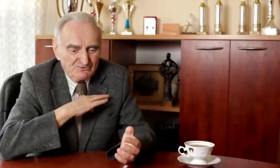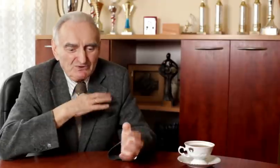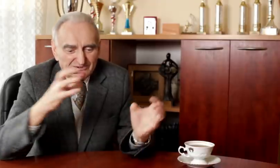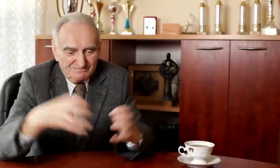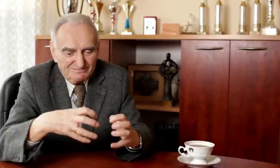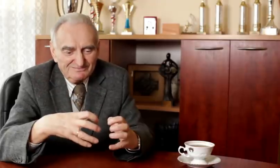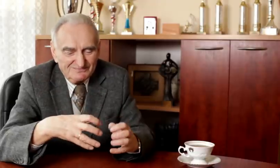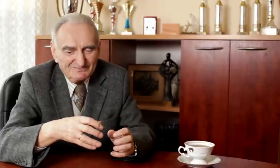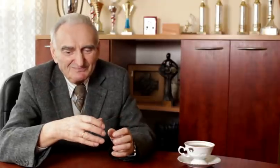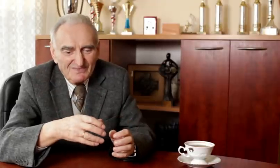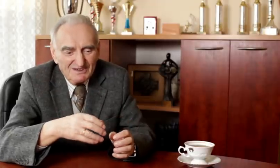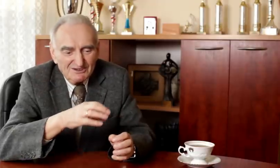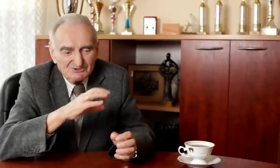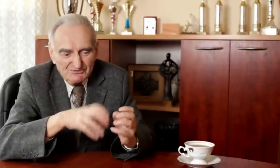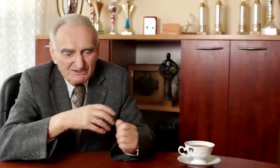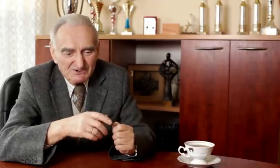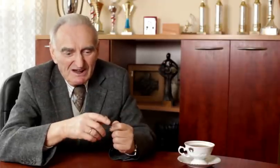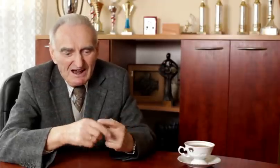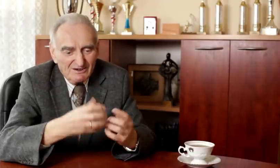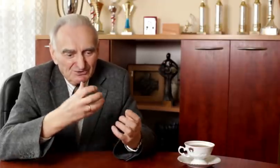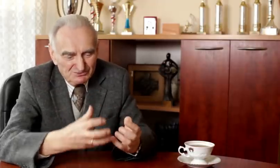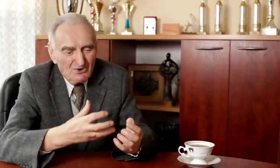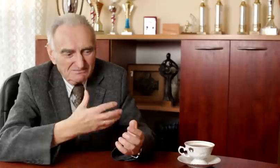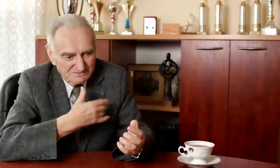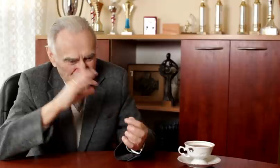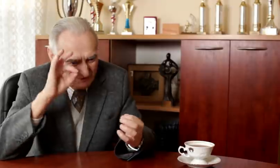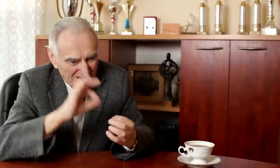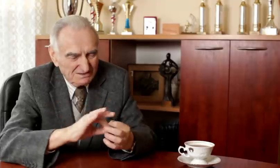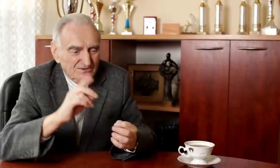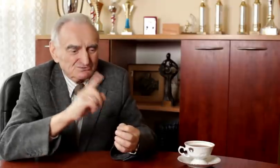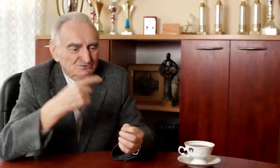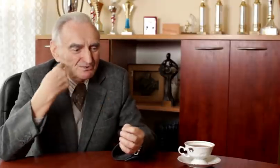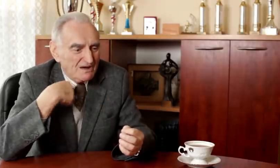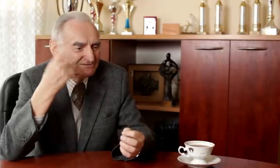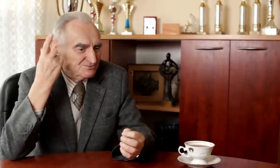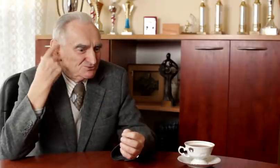The Deaf live in their own world but they want to keep in touch with the hearing world